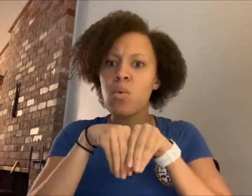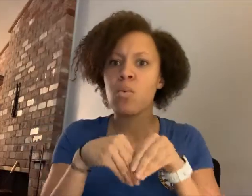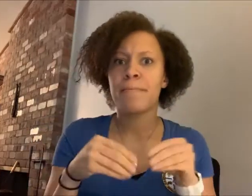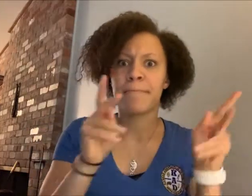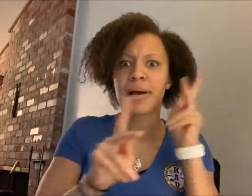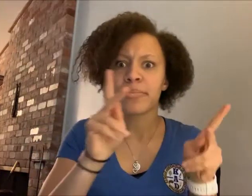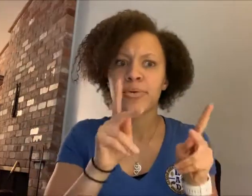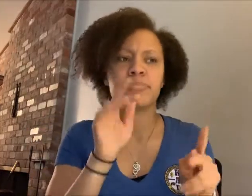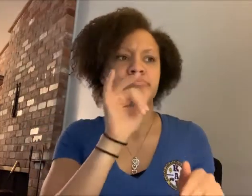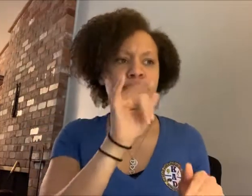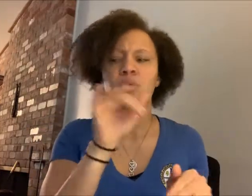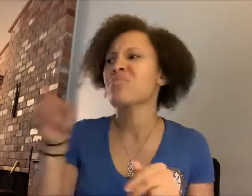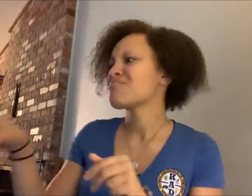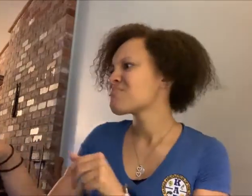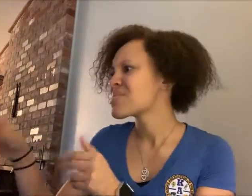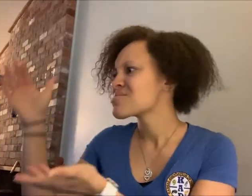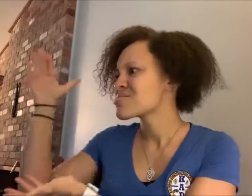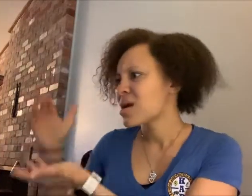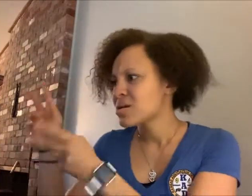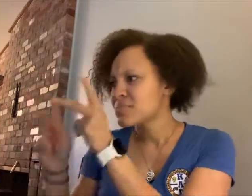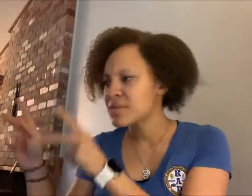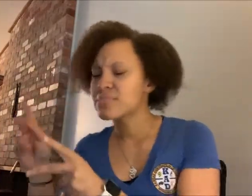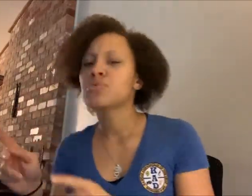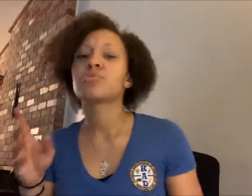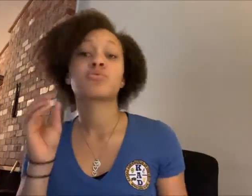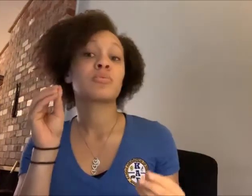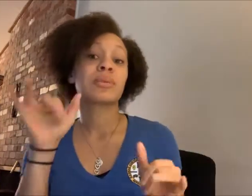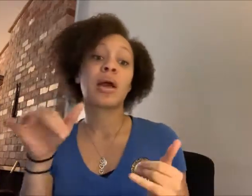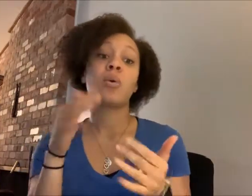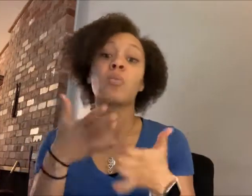if there is more people than they thought or less people in the certain area.